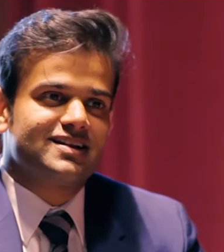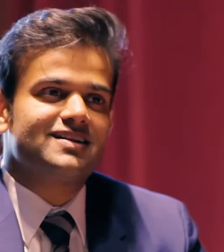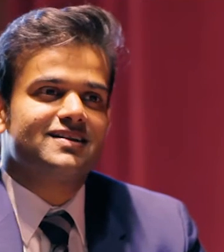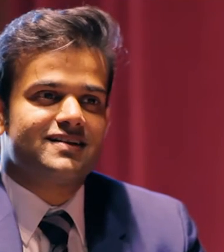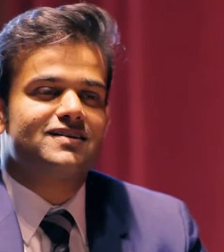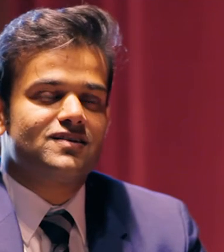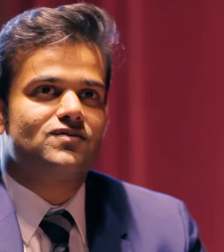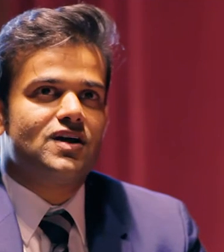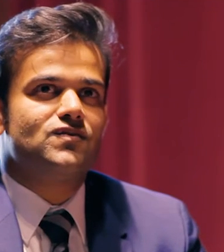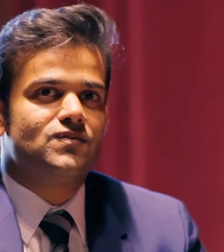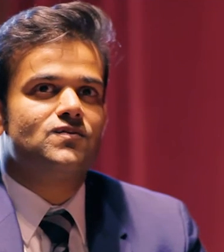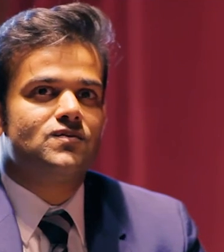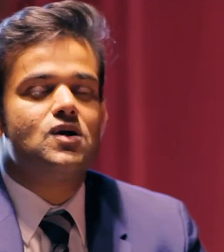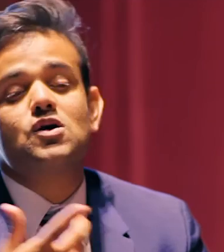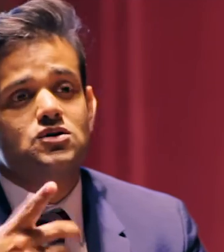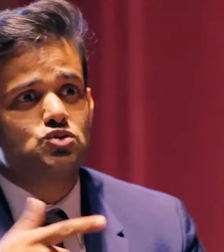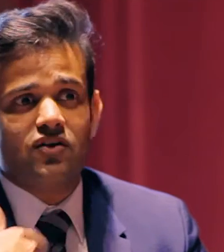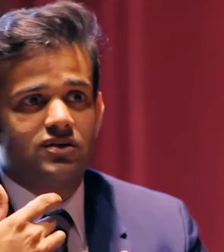[Voiceover] Nice. That is true, wow.